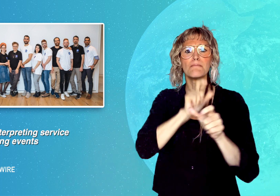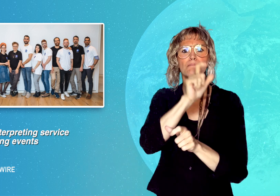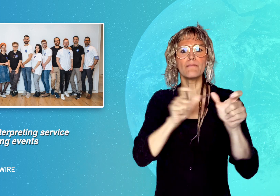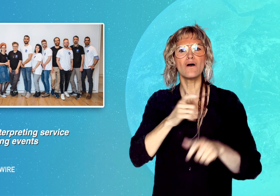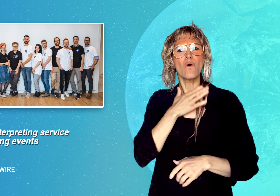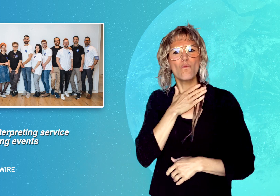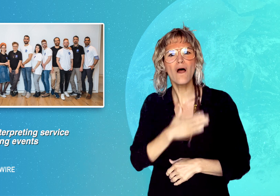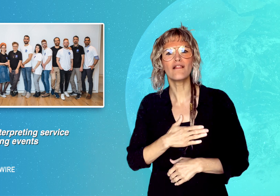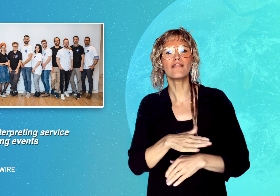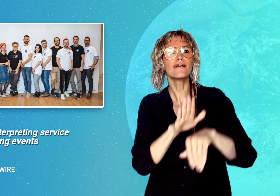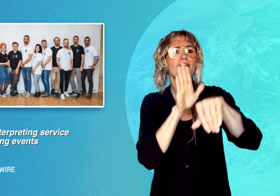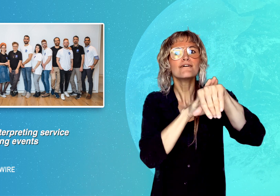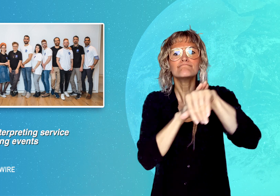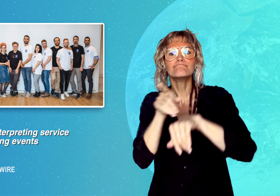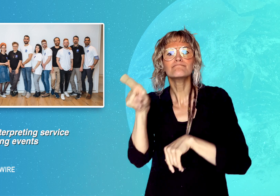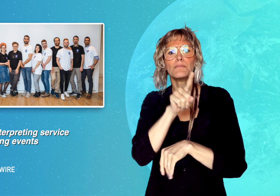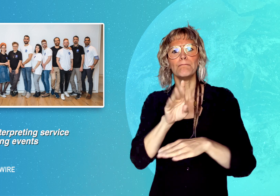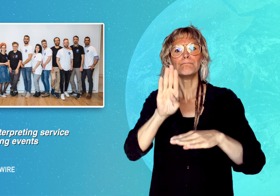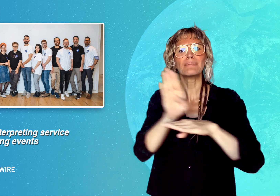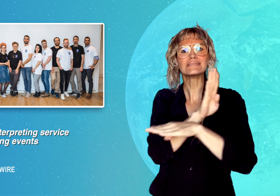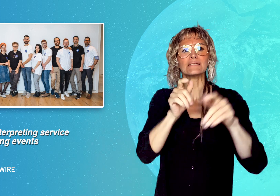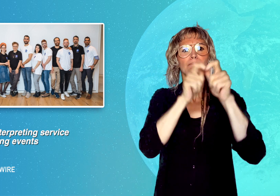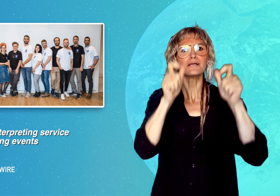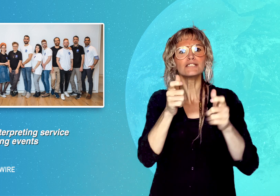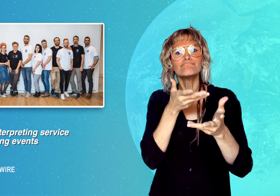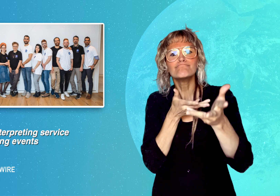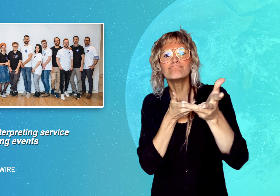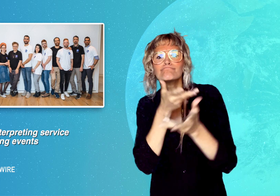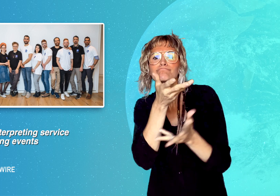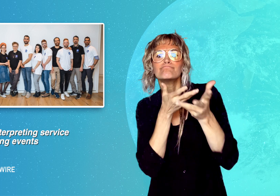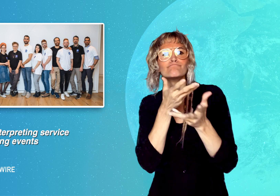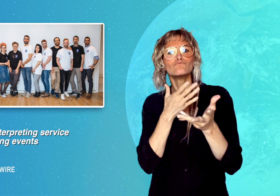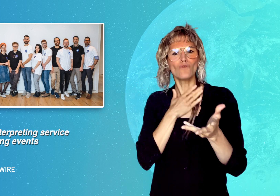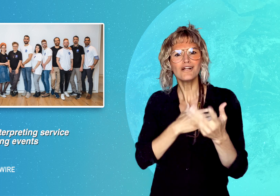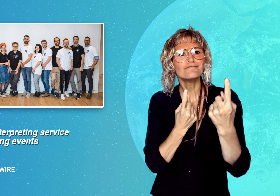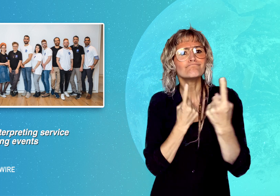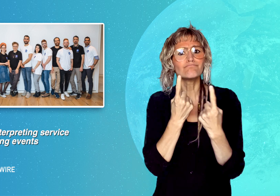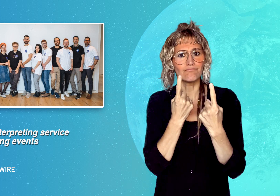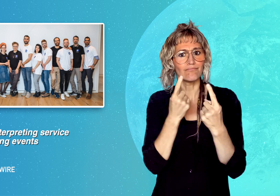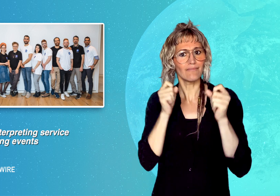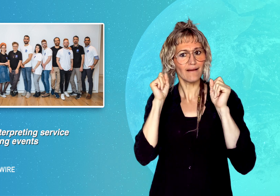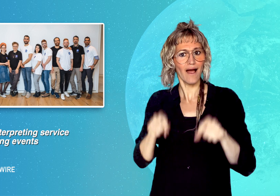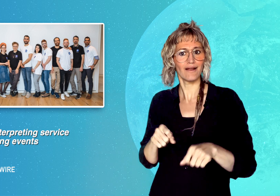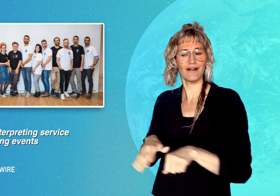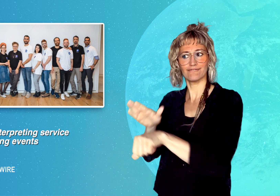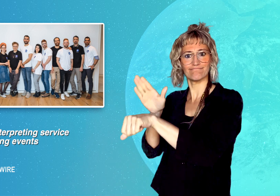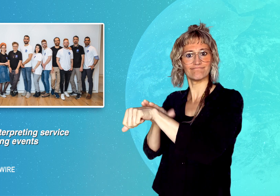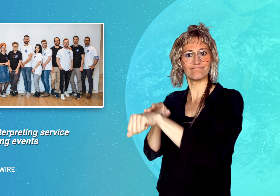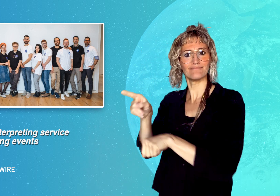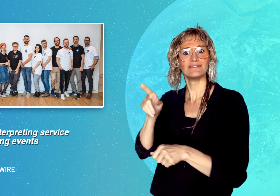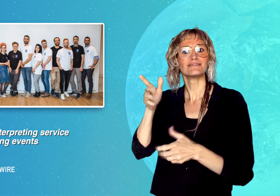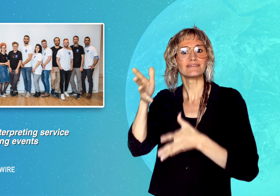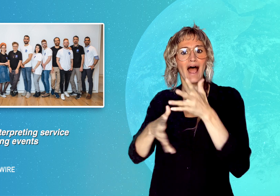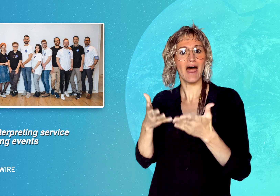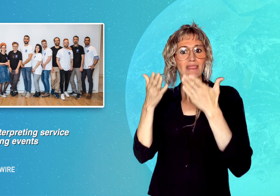for business to make customer service more accessible for Deaf people.